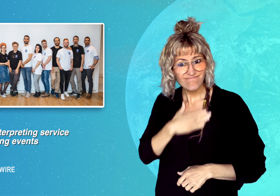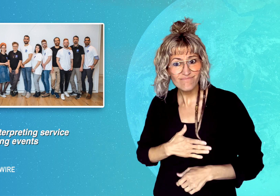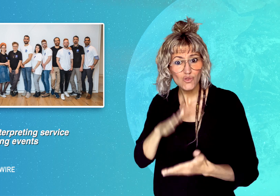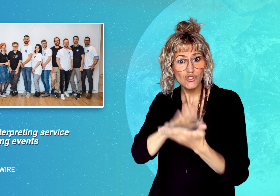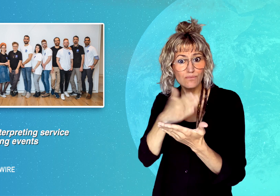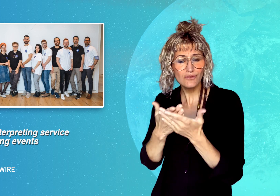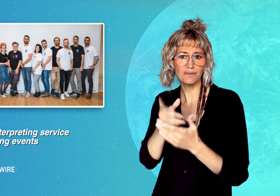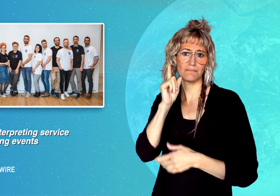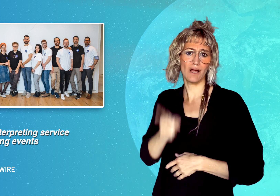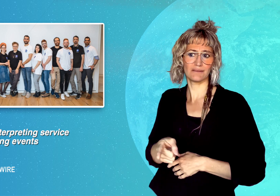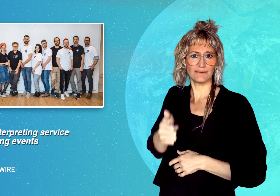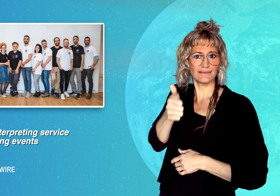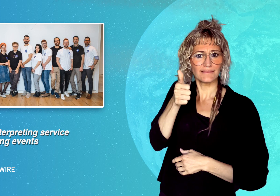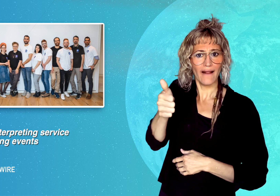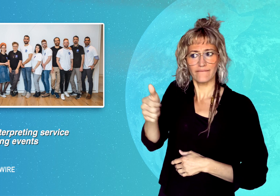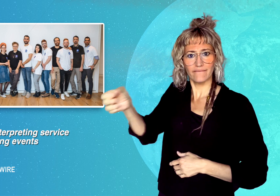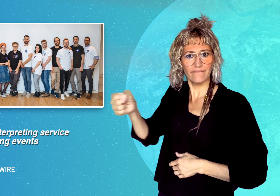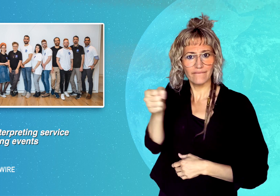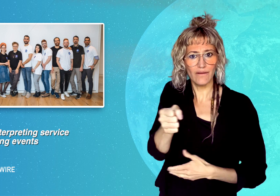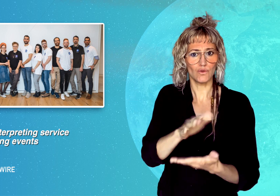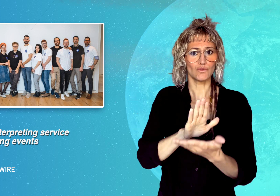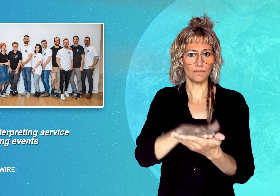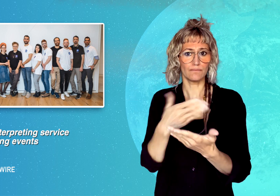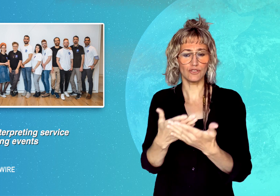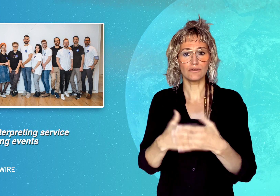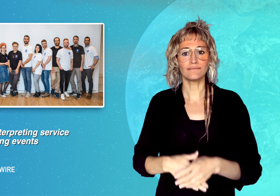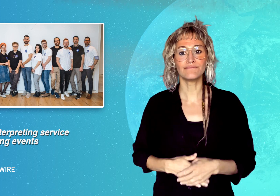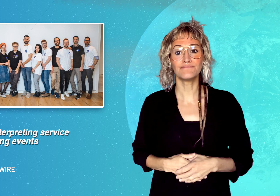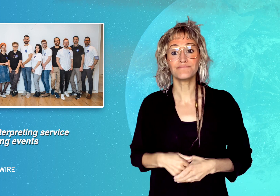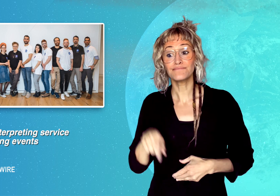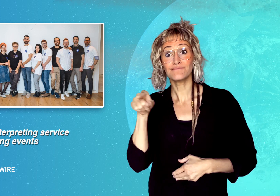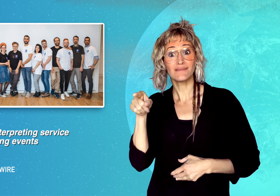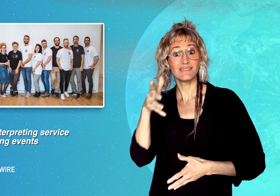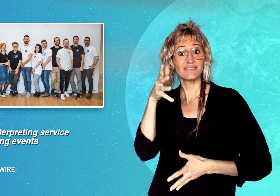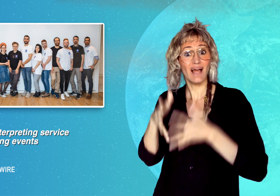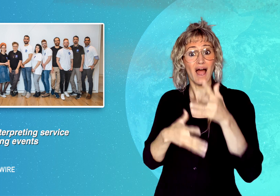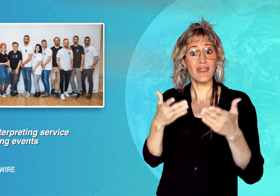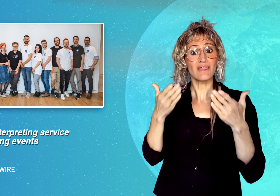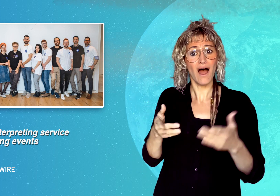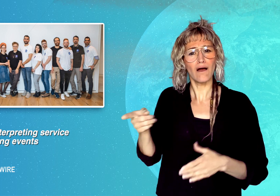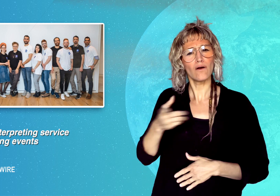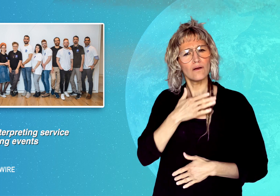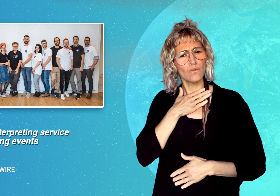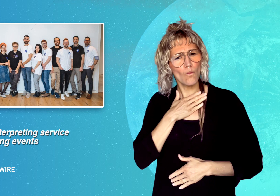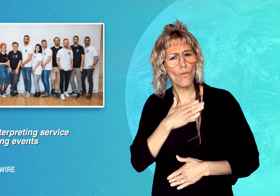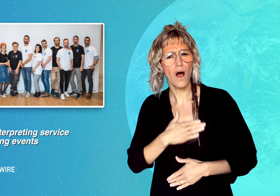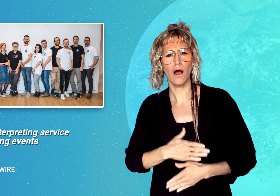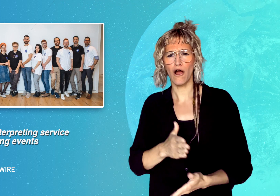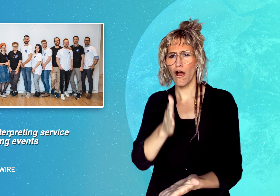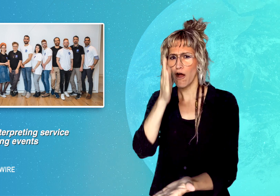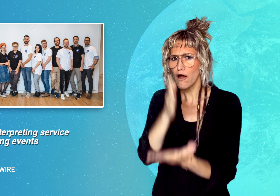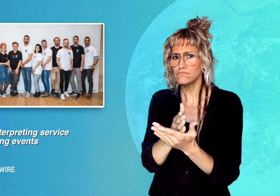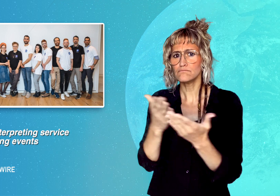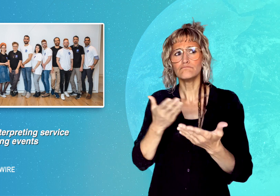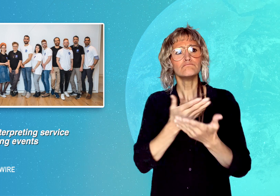Deaf people need to hire their own interpreters. Sign Now wants to make